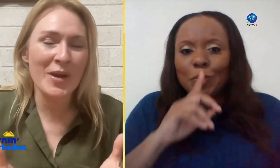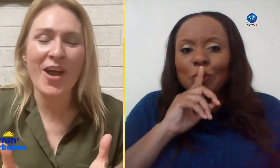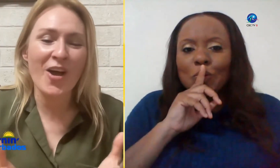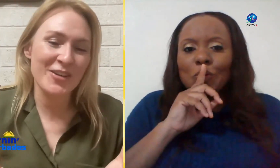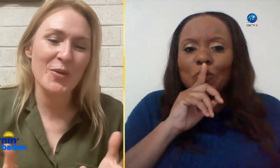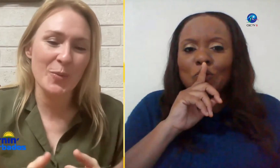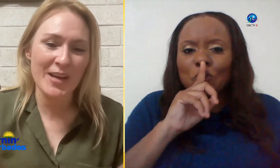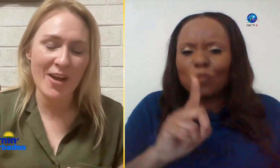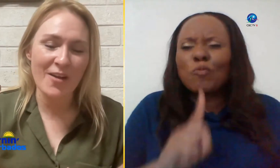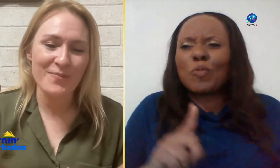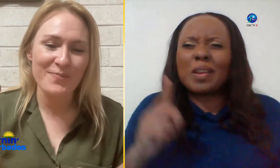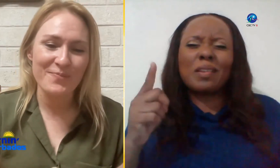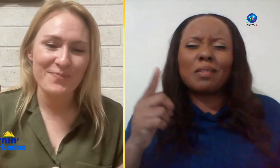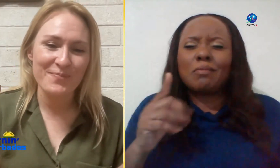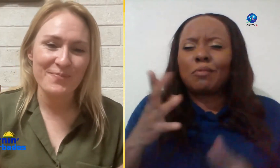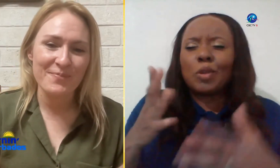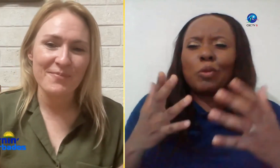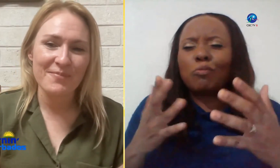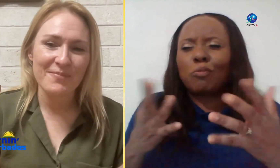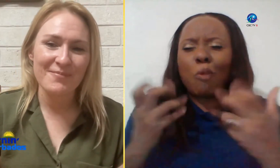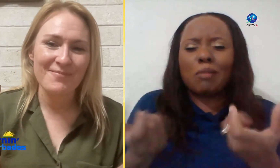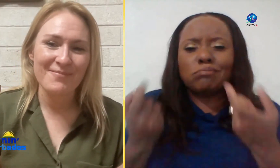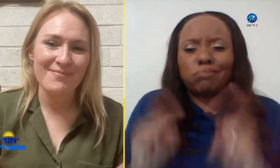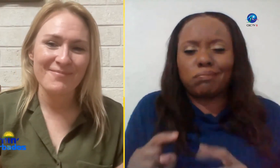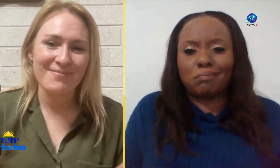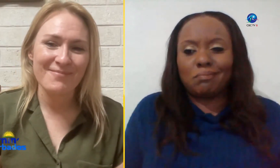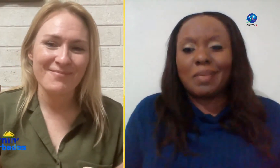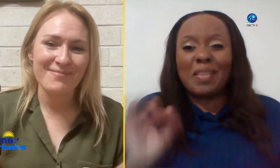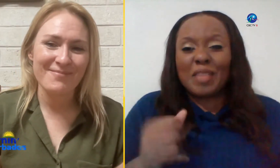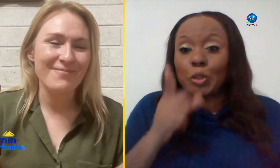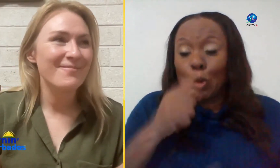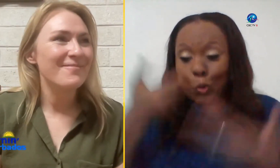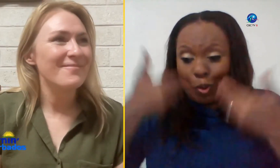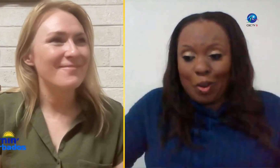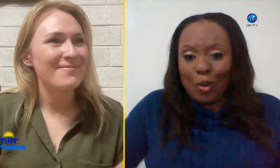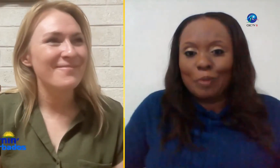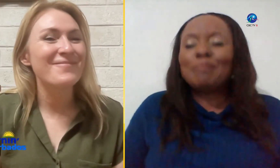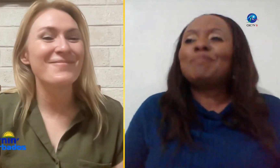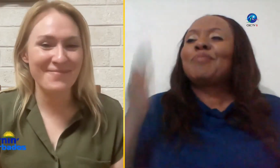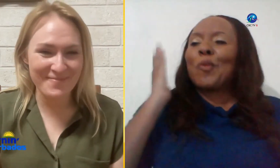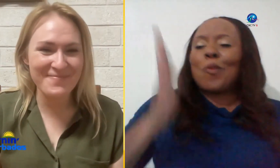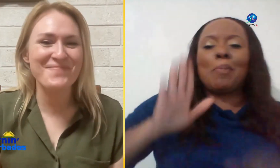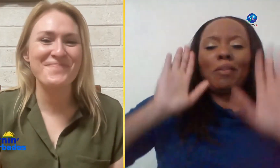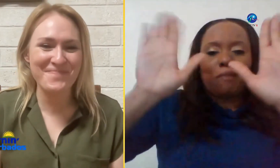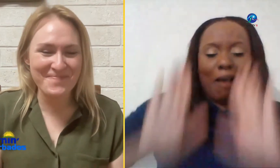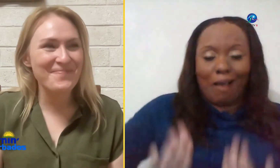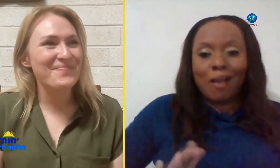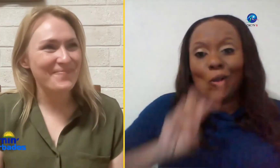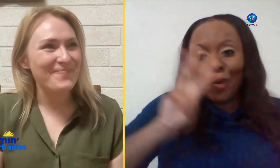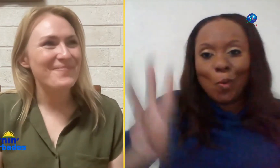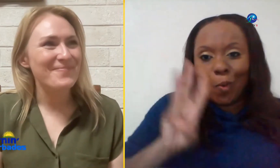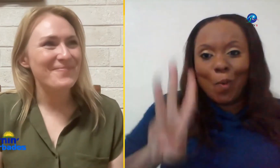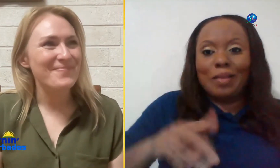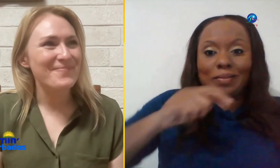we are and Who We Are it's going to be fantastic on Wednesday Wednesday at a quarter past six the